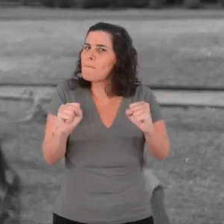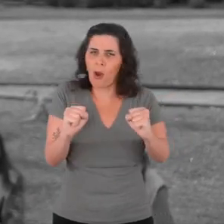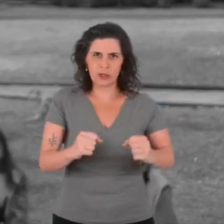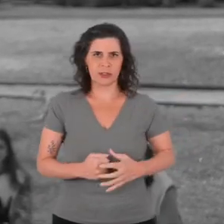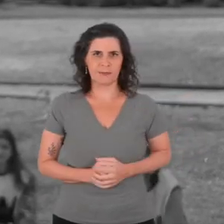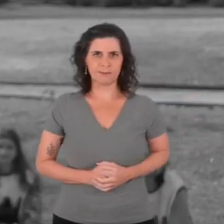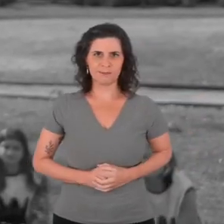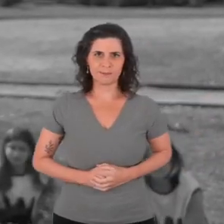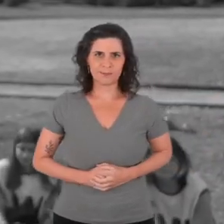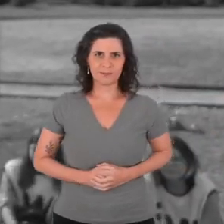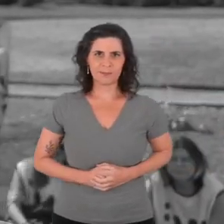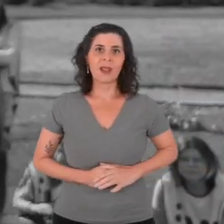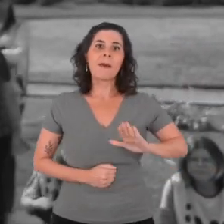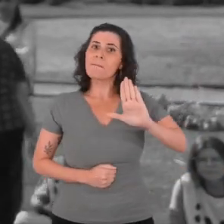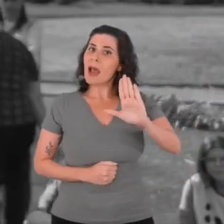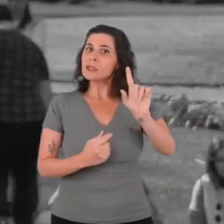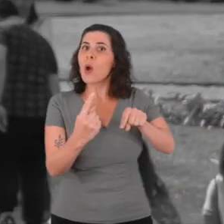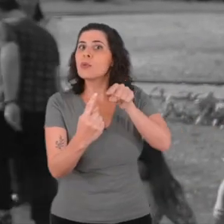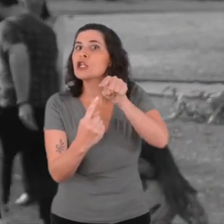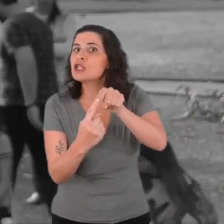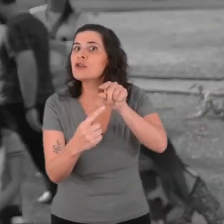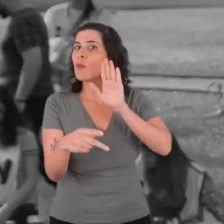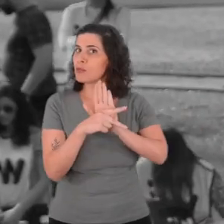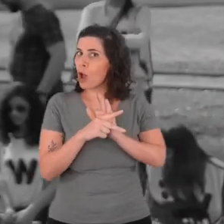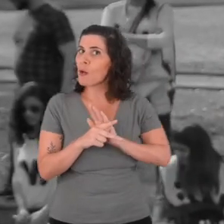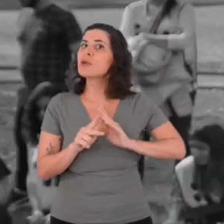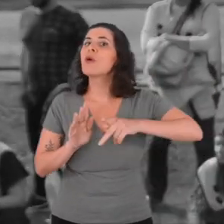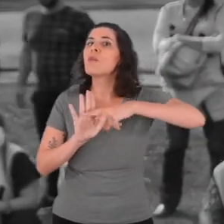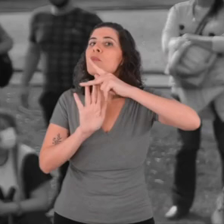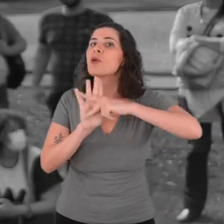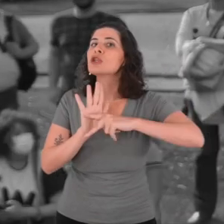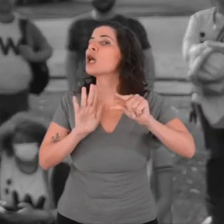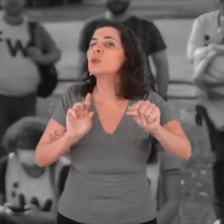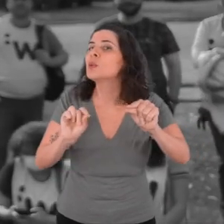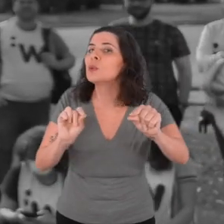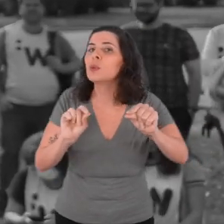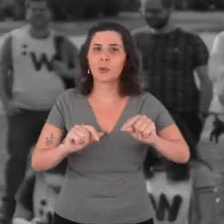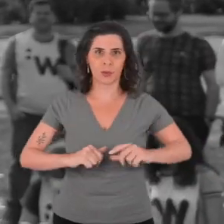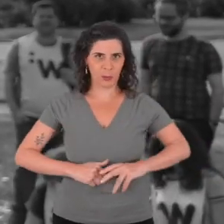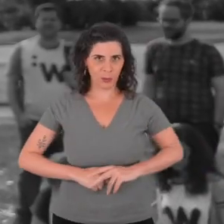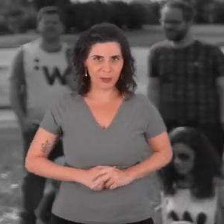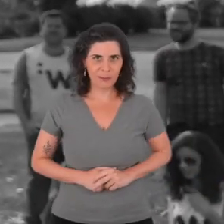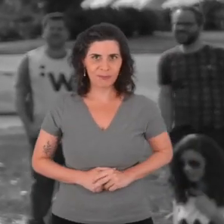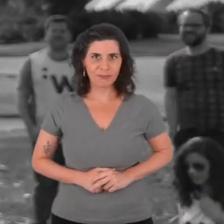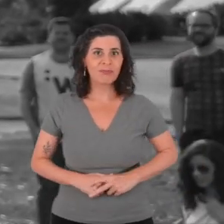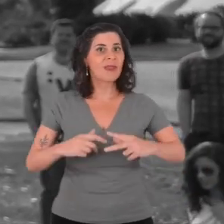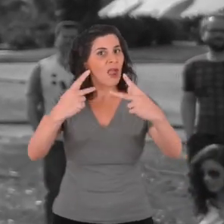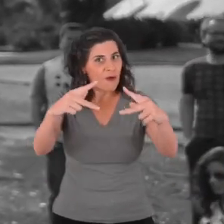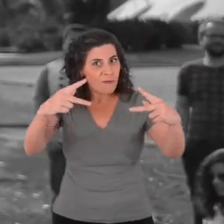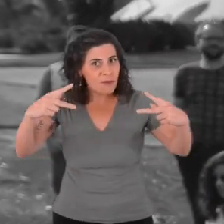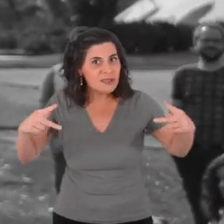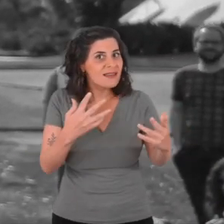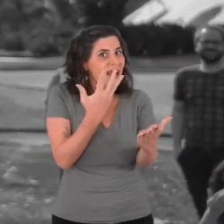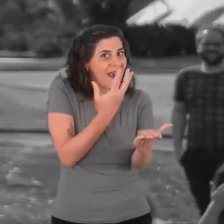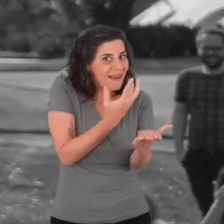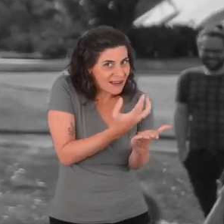but the aim of the project is that you record